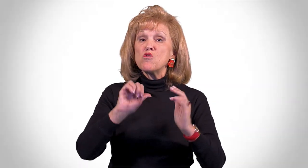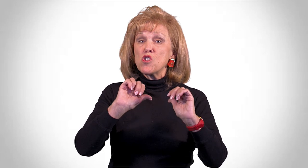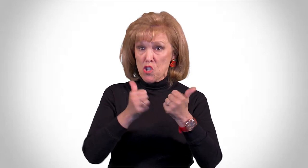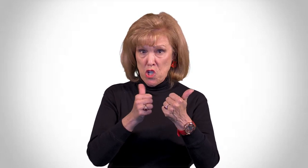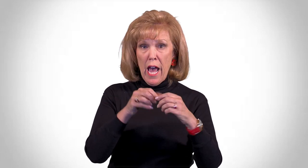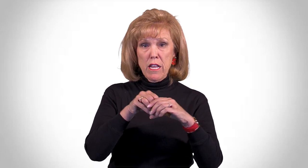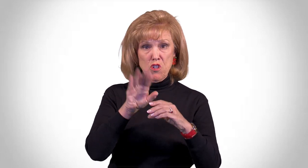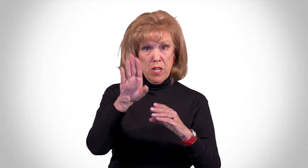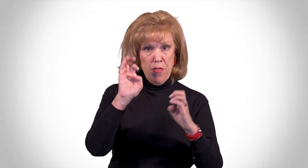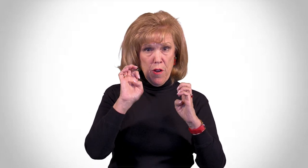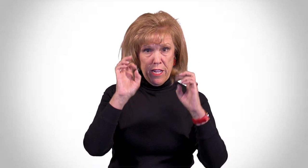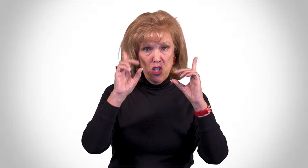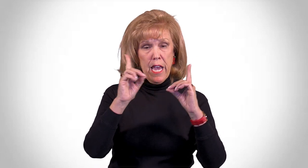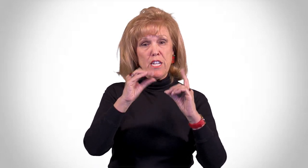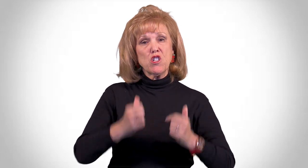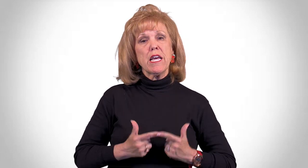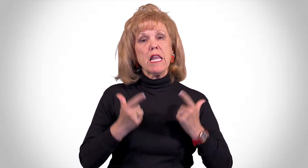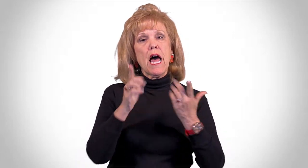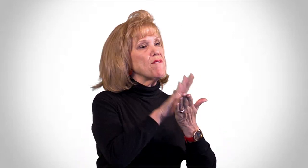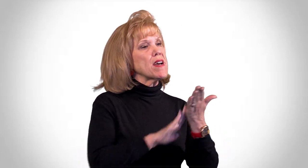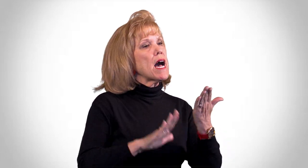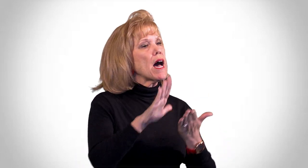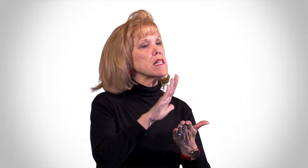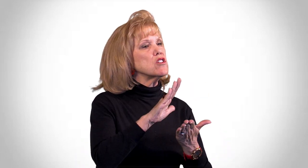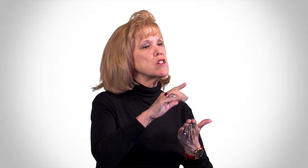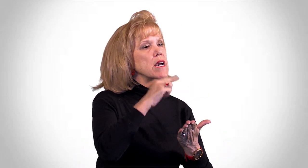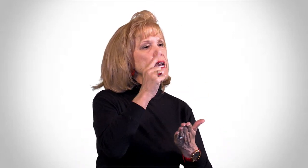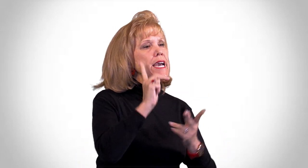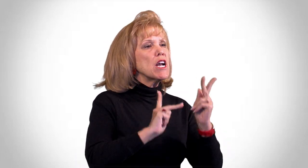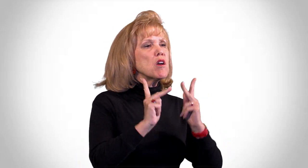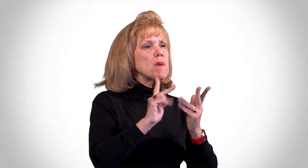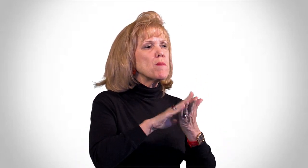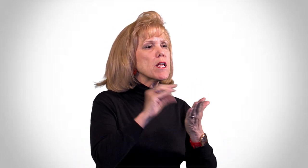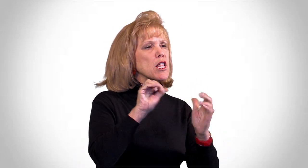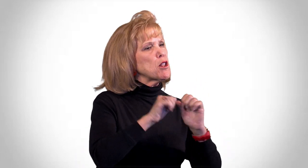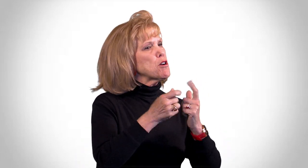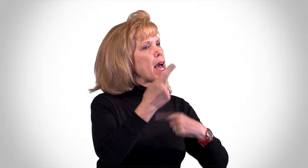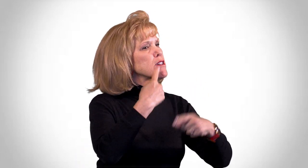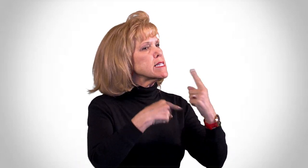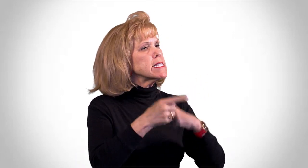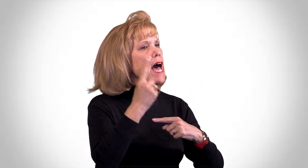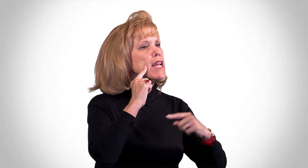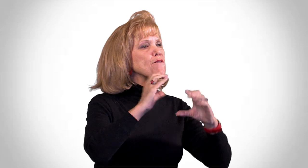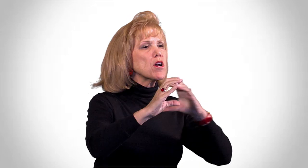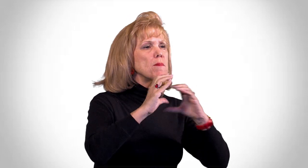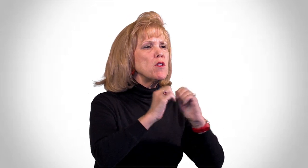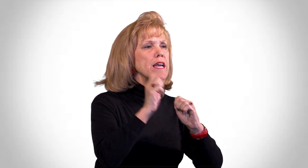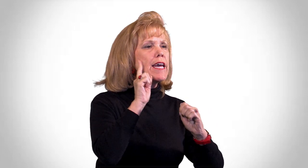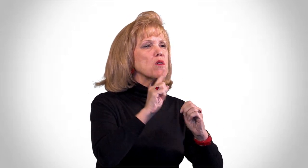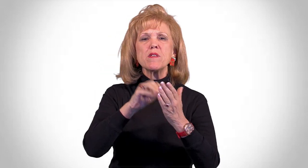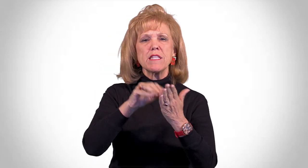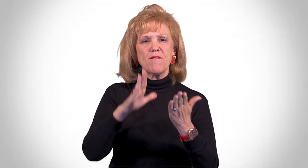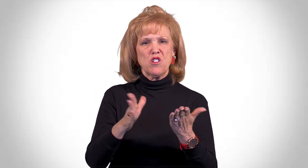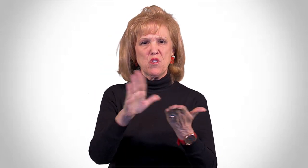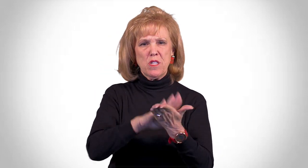Deaf students are challenged in their education and life in college. Hearing people can learn how to sign for communicating with Deaf students